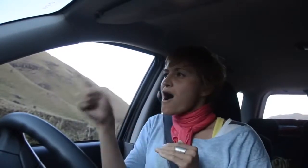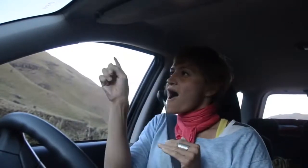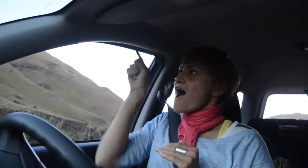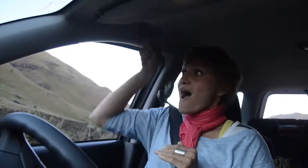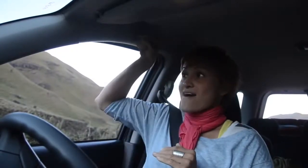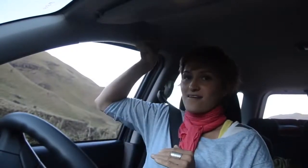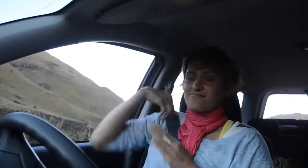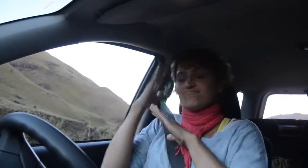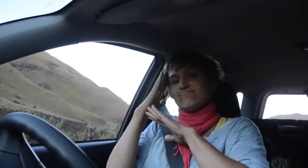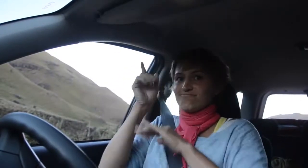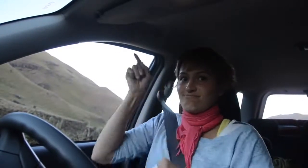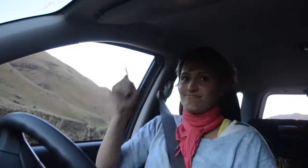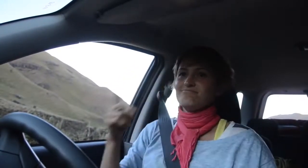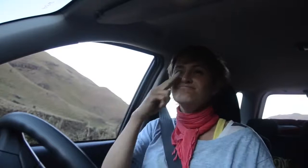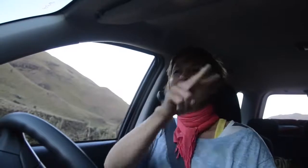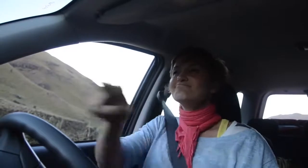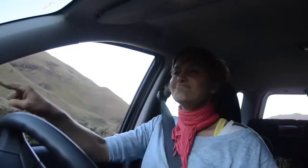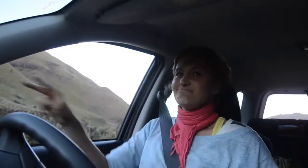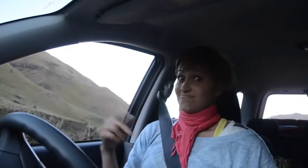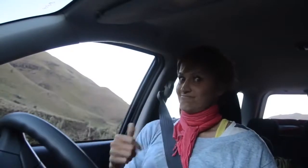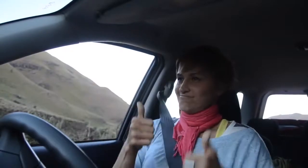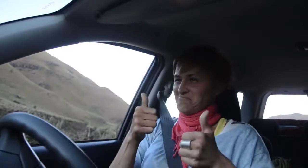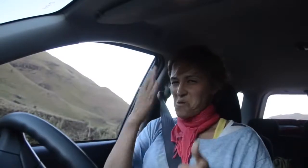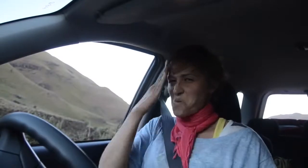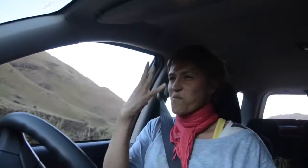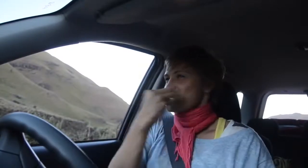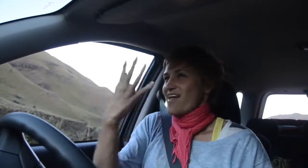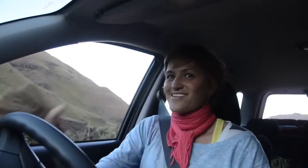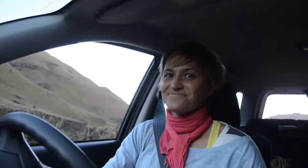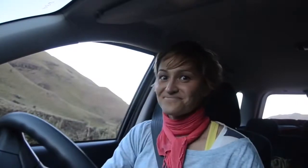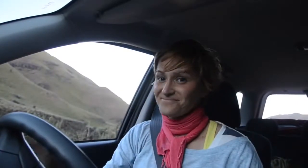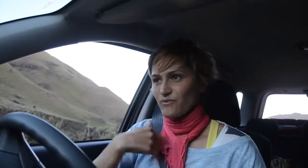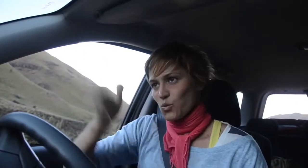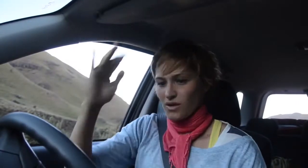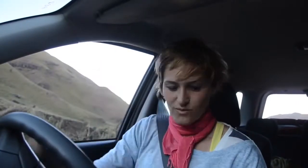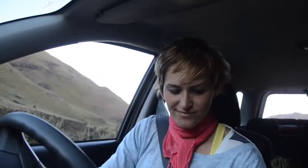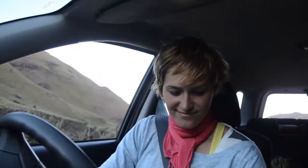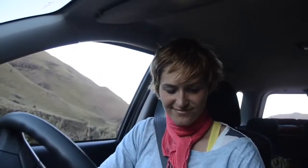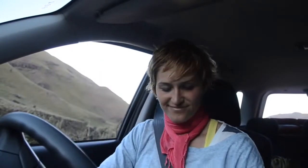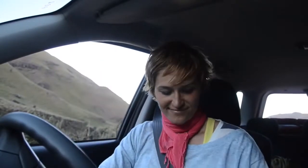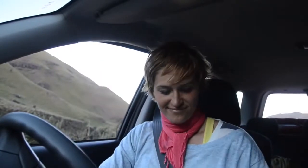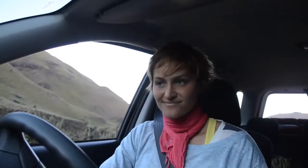We are in a hurry to get into Lesotho to stay at the lodge up the mountain. I know the view will be beautiful up there.